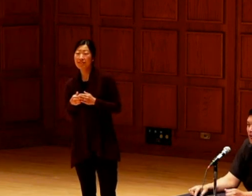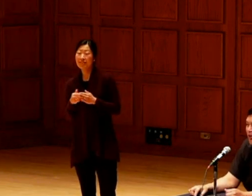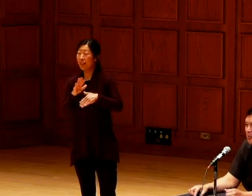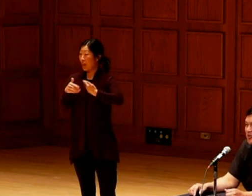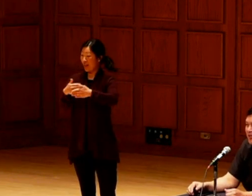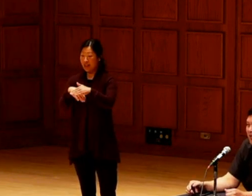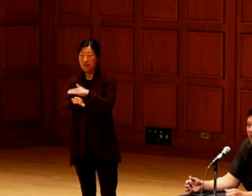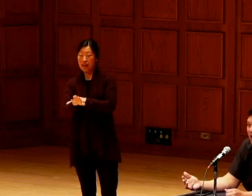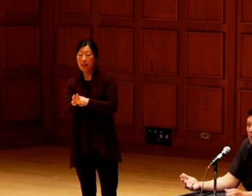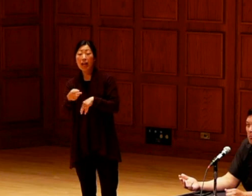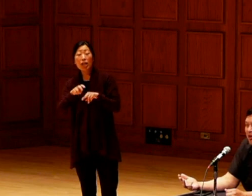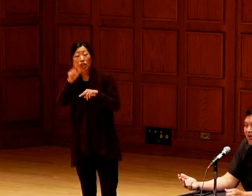They all came in.